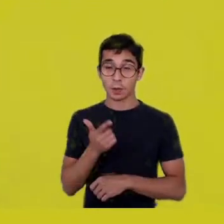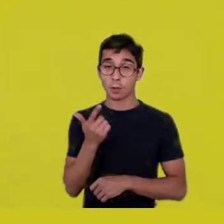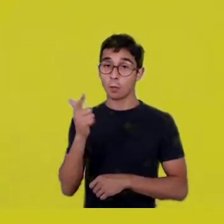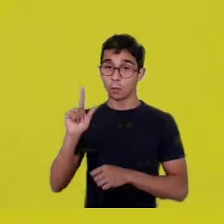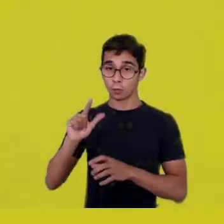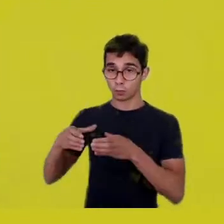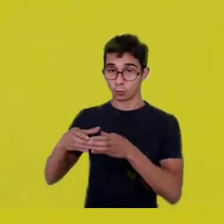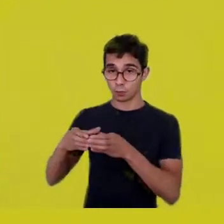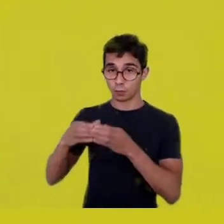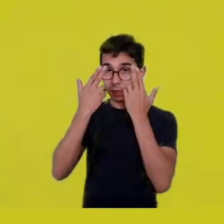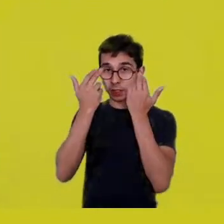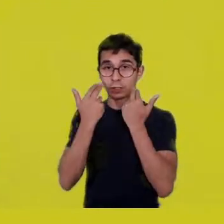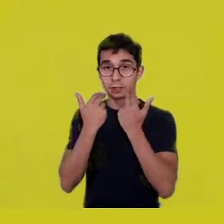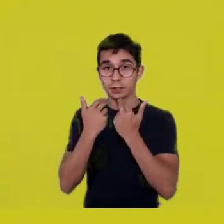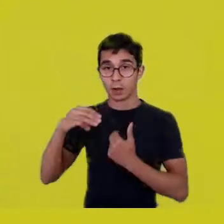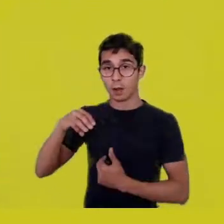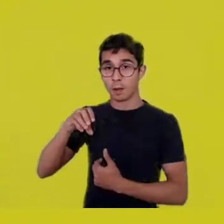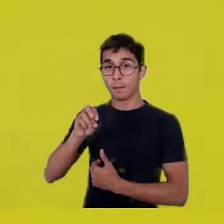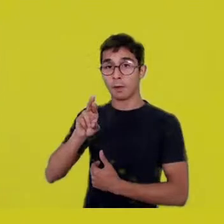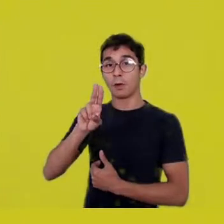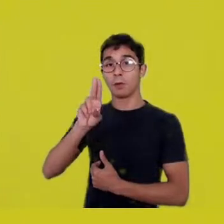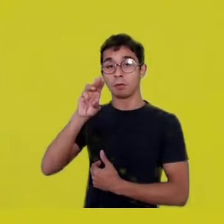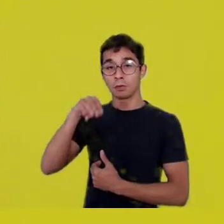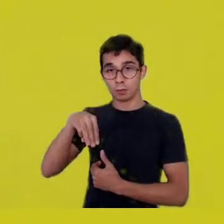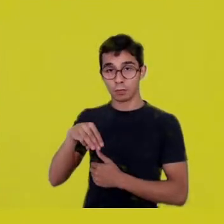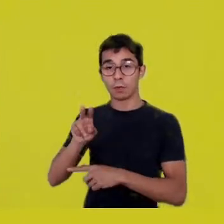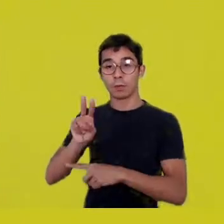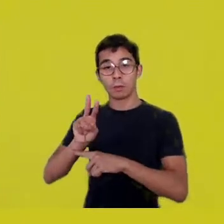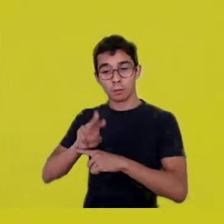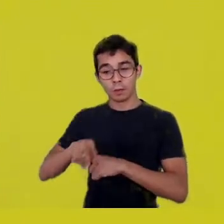and the Burum guarded the direction of earth.